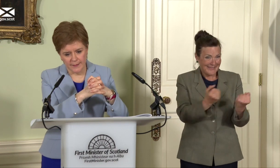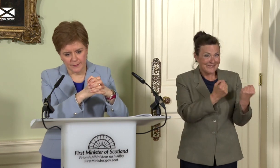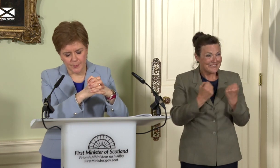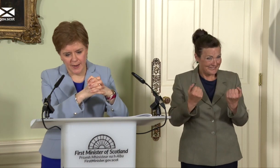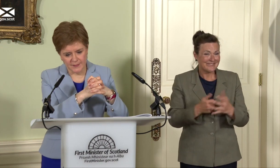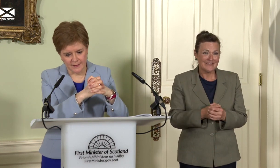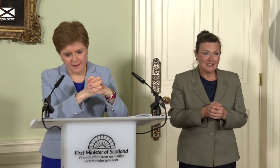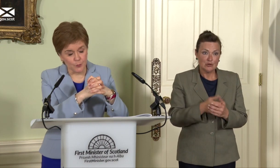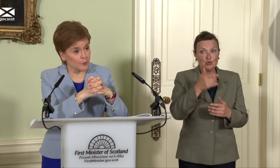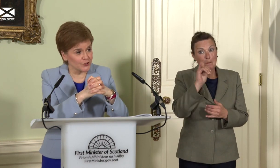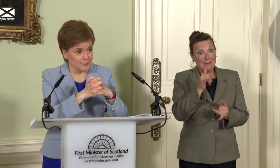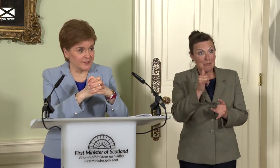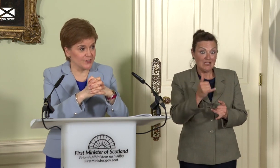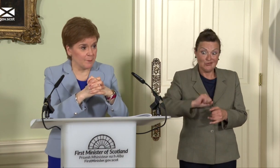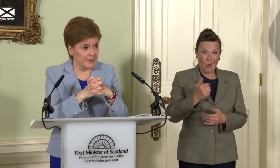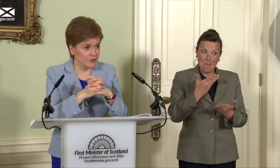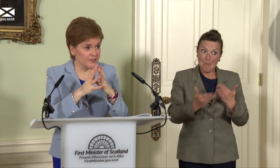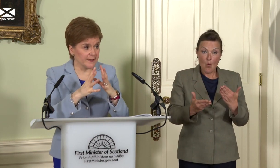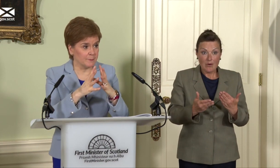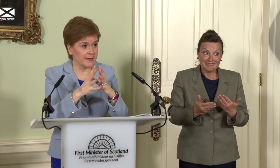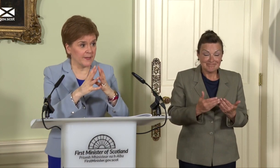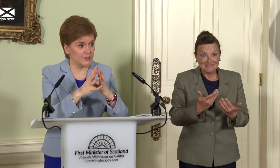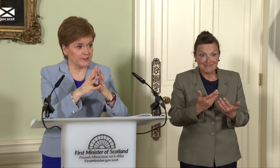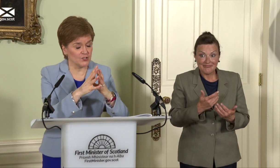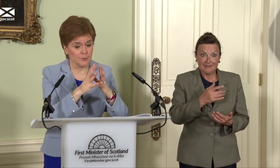in perhaps a more fortunate position than many countries are in making that transition, but it’s